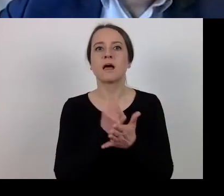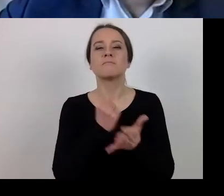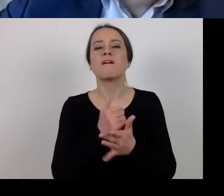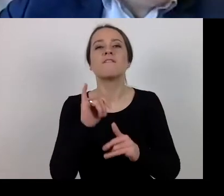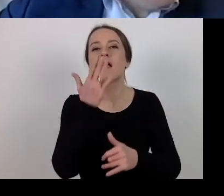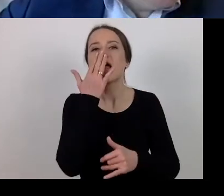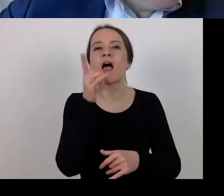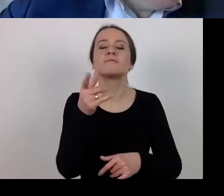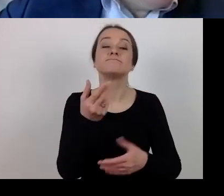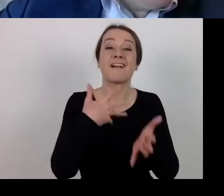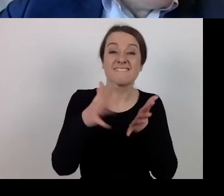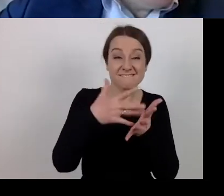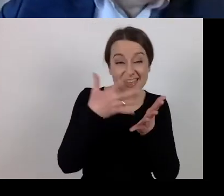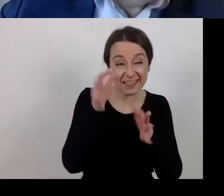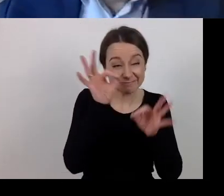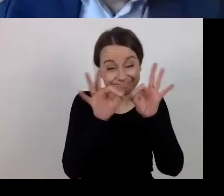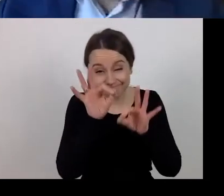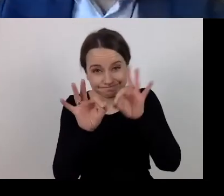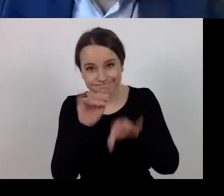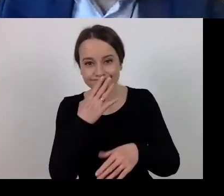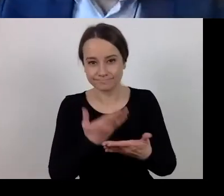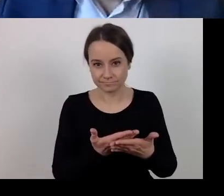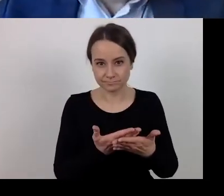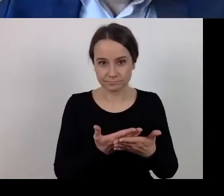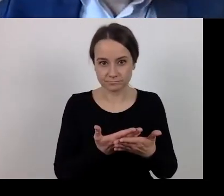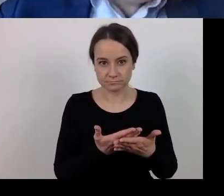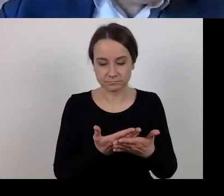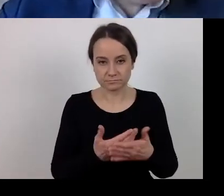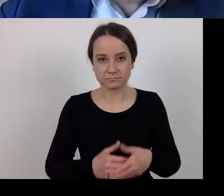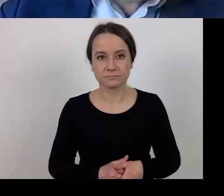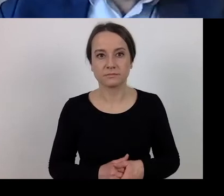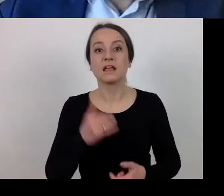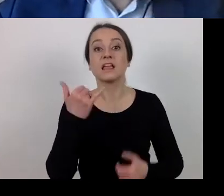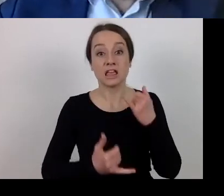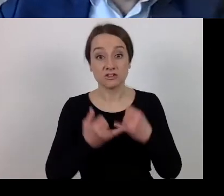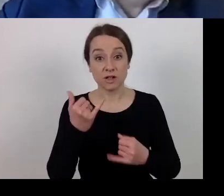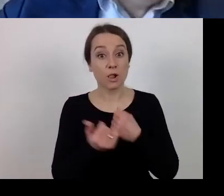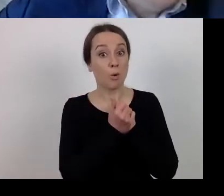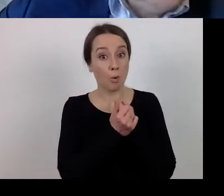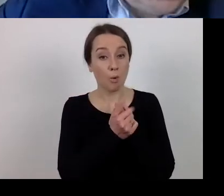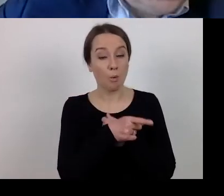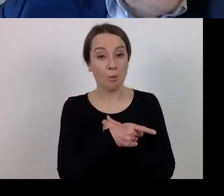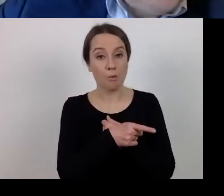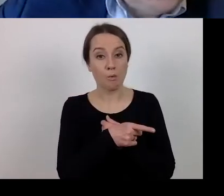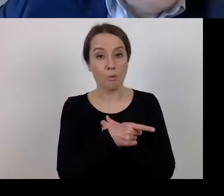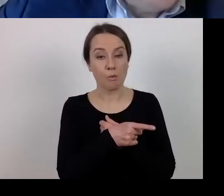When adjusting expenditure, if we look at irregularities